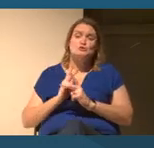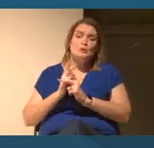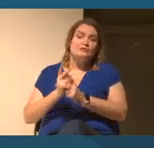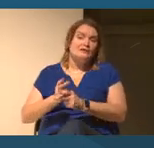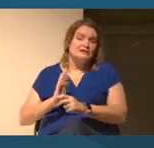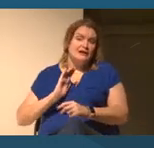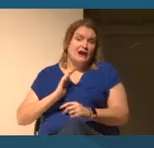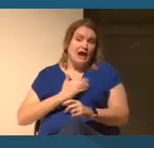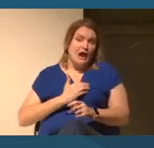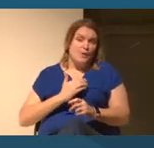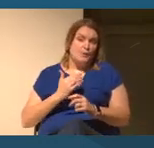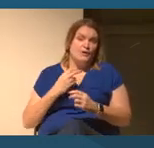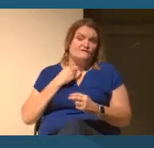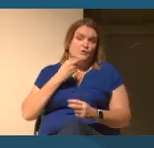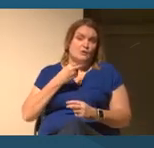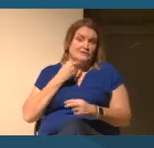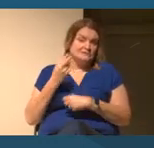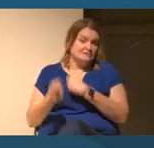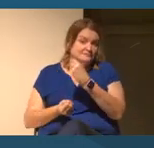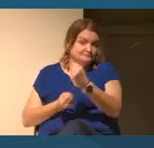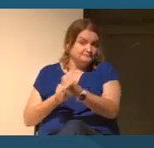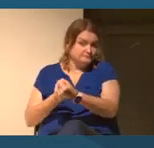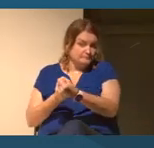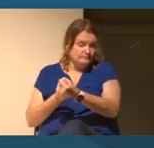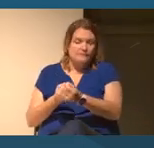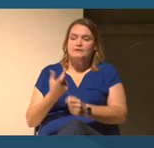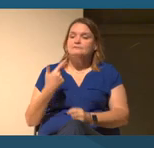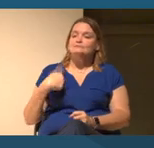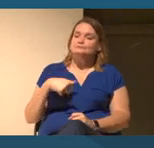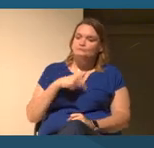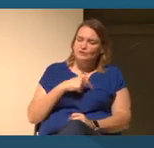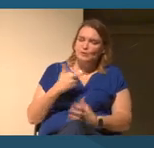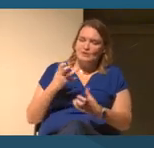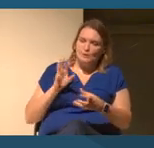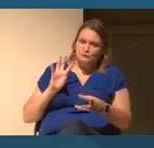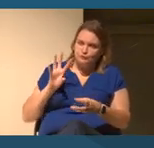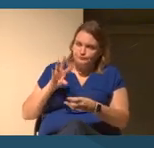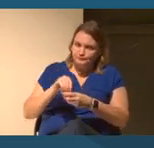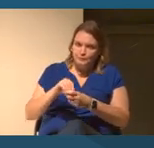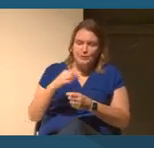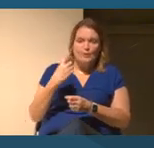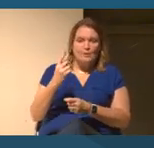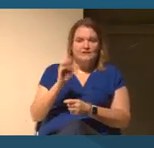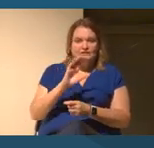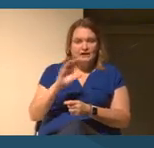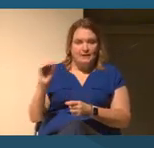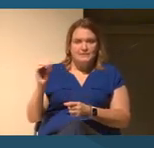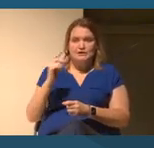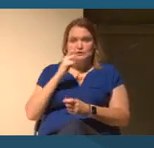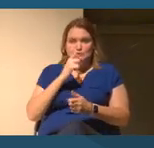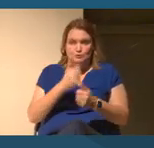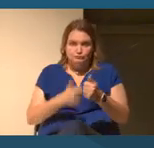So, we were one of 70 companies that submitted an amicus before the Supreme Court arguing